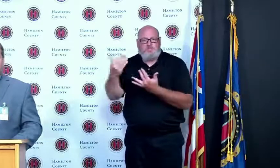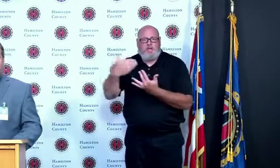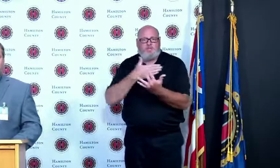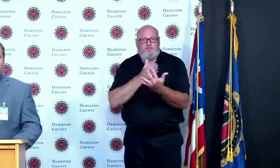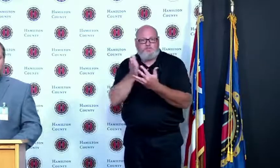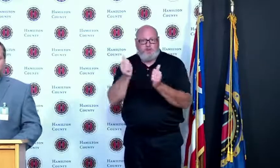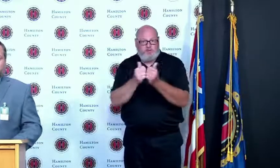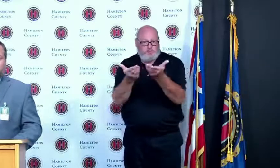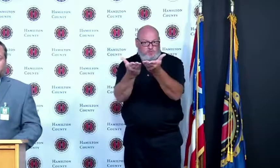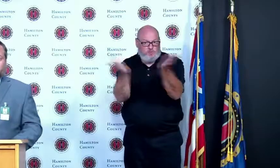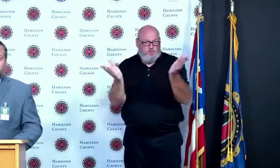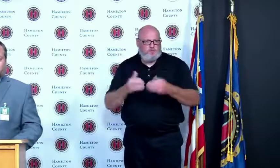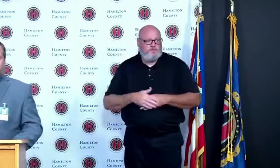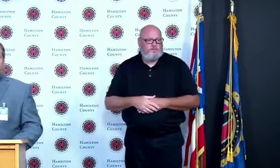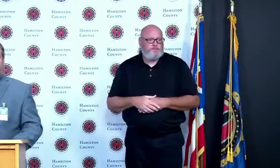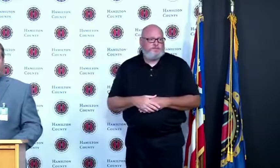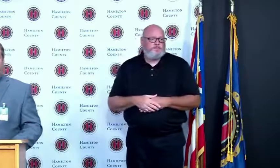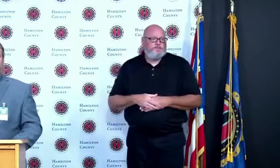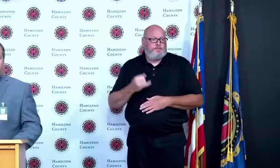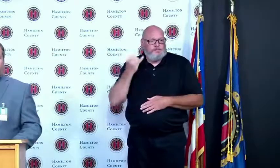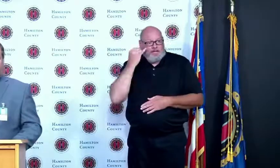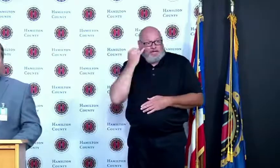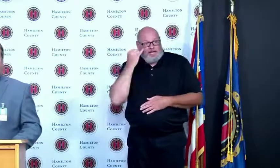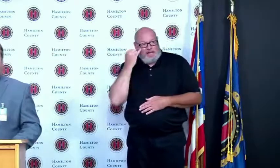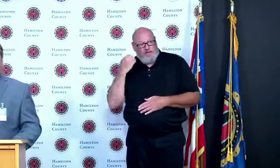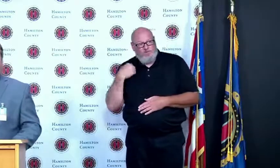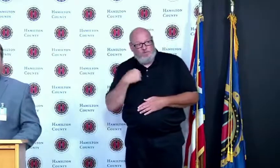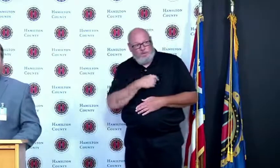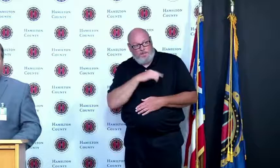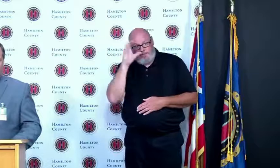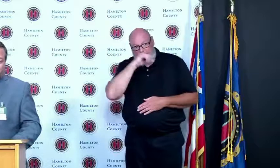us know work with our Public Information Officer and we'll work to try and include it because